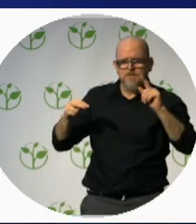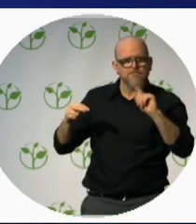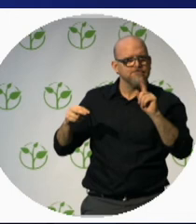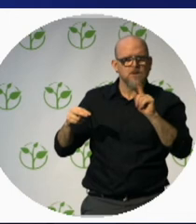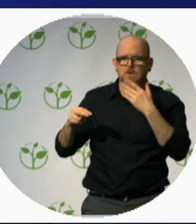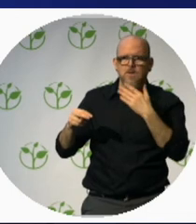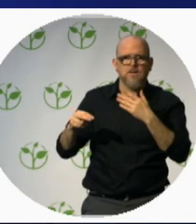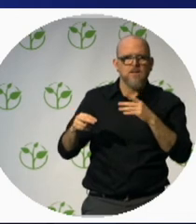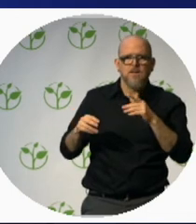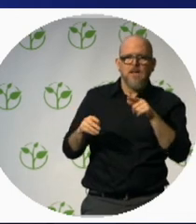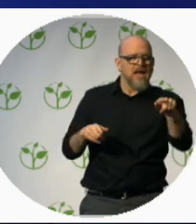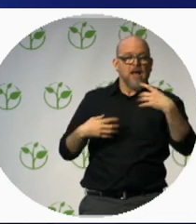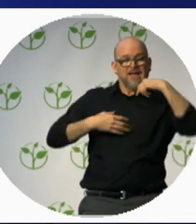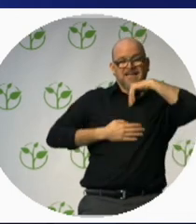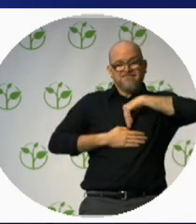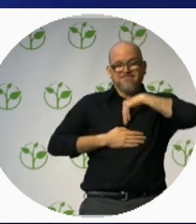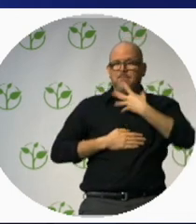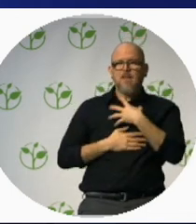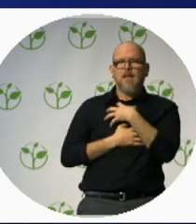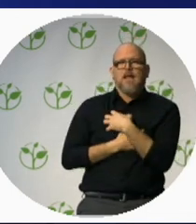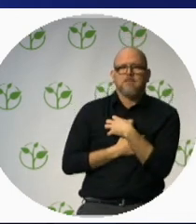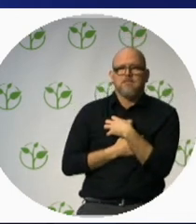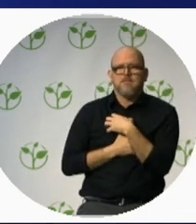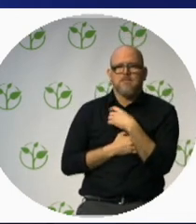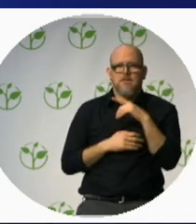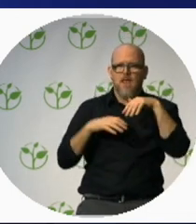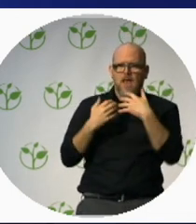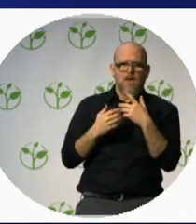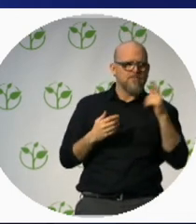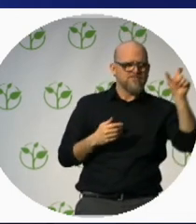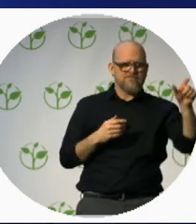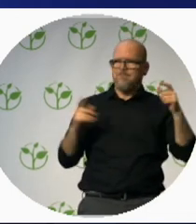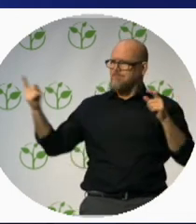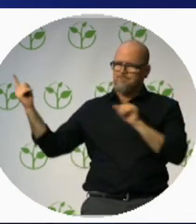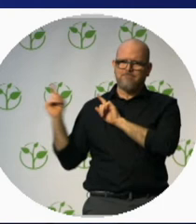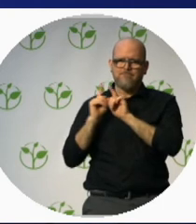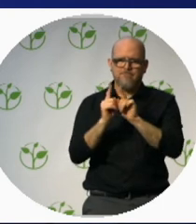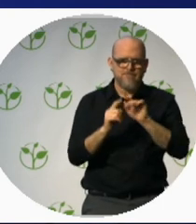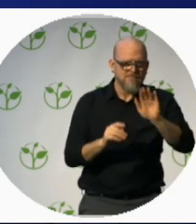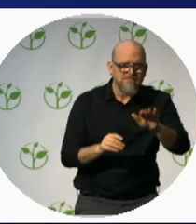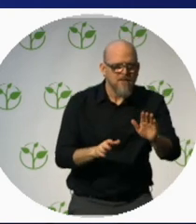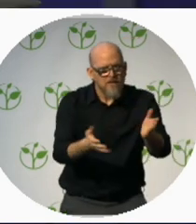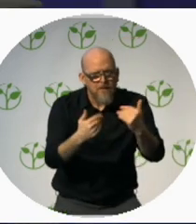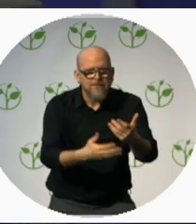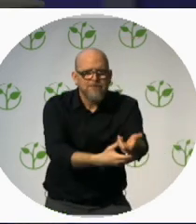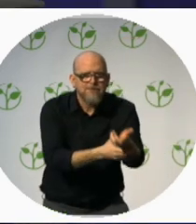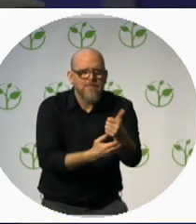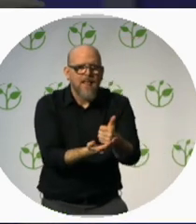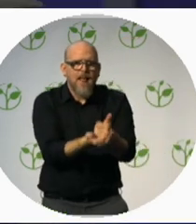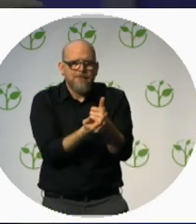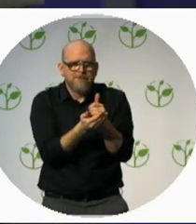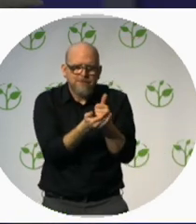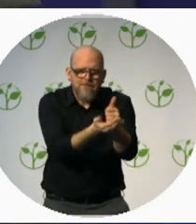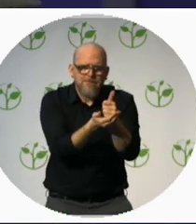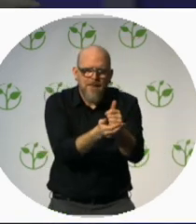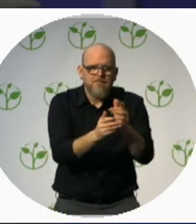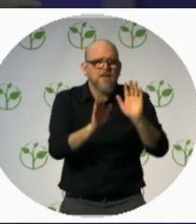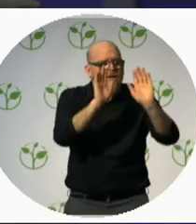We did not accept this and we helped Danyl learn to walk again and to see in a new way.